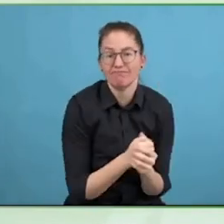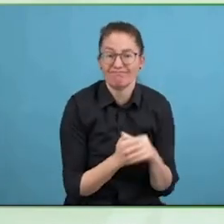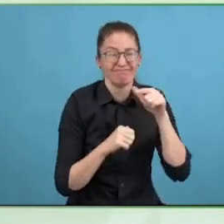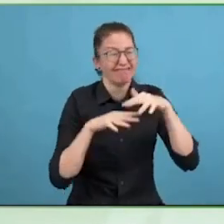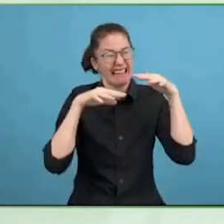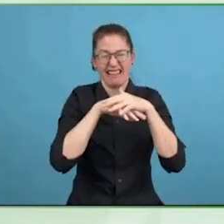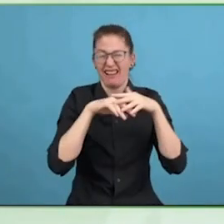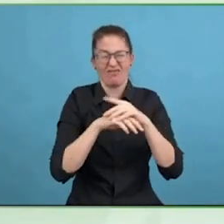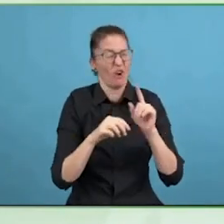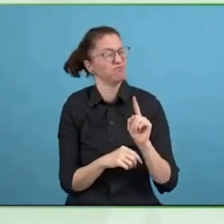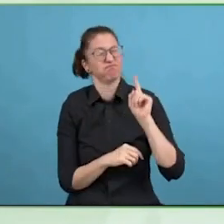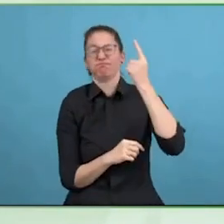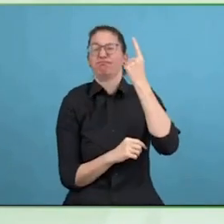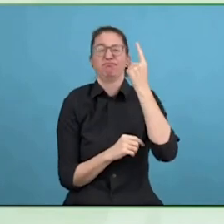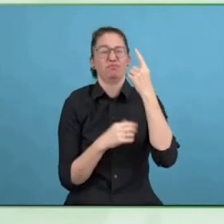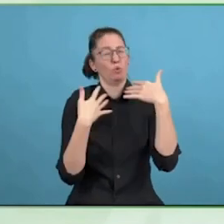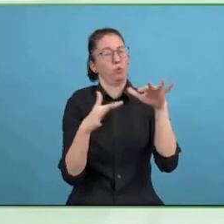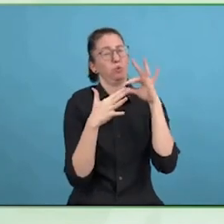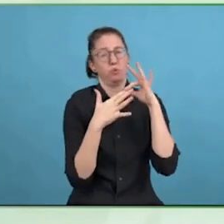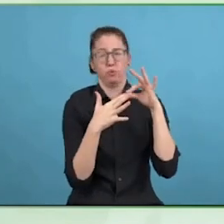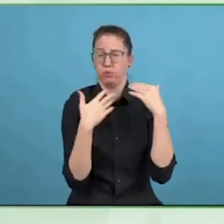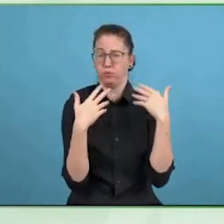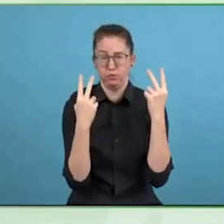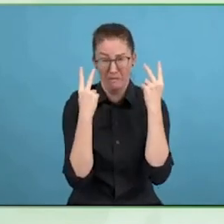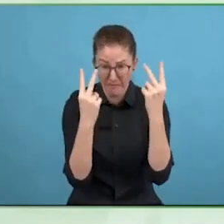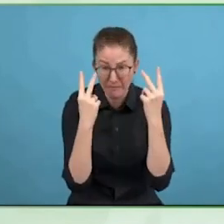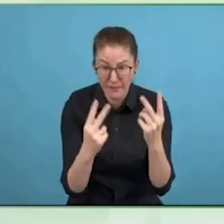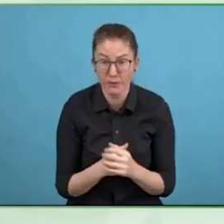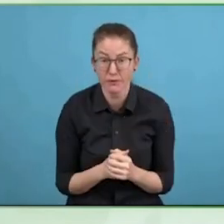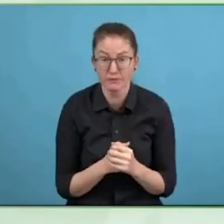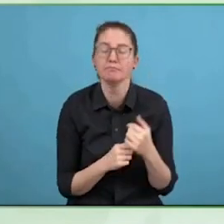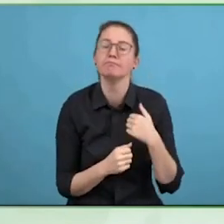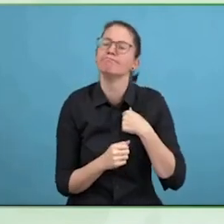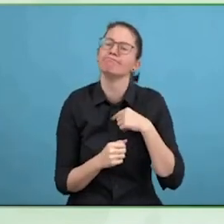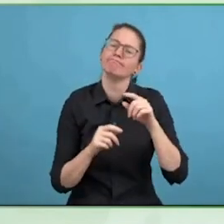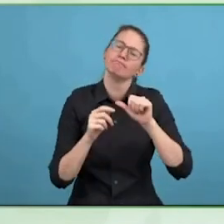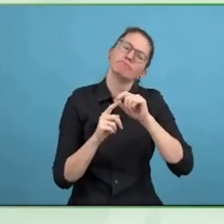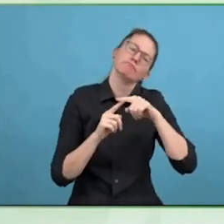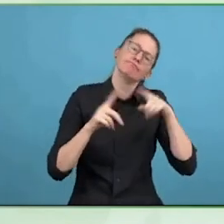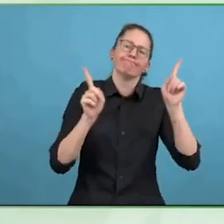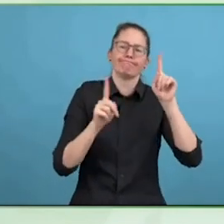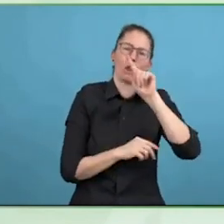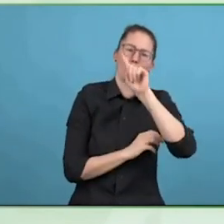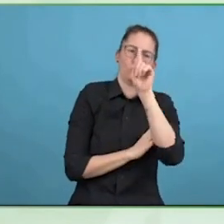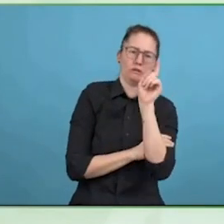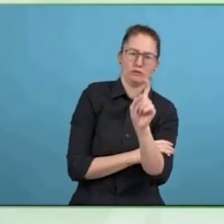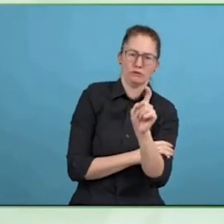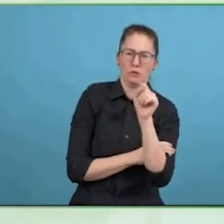So we have talks with China, we will have a China chapter in the